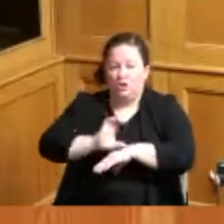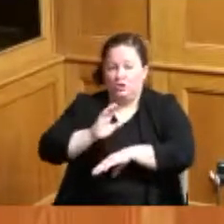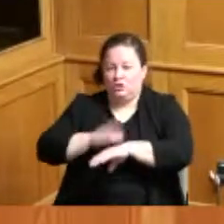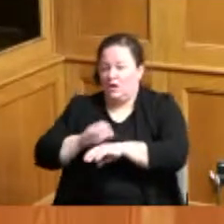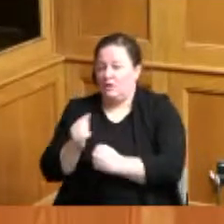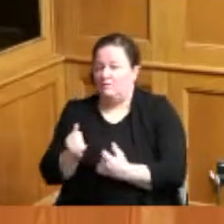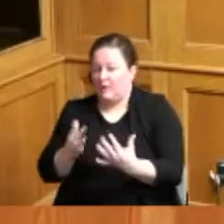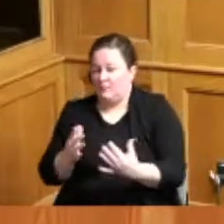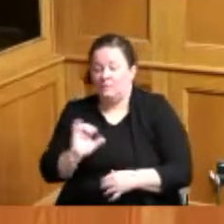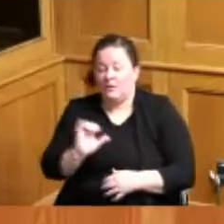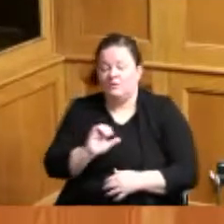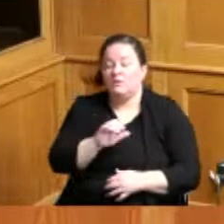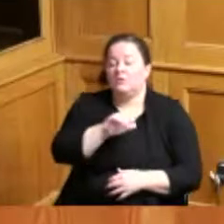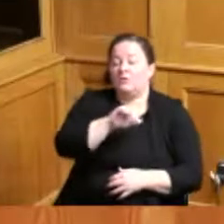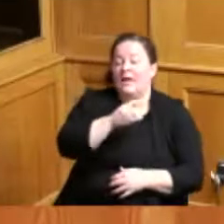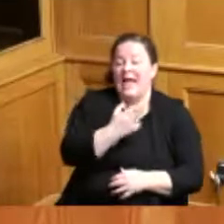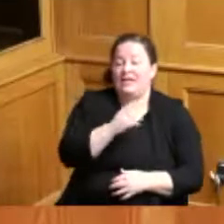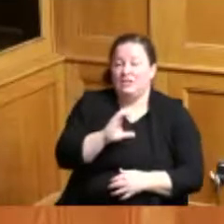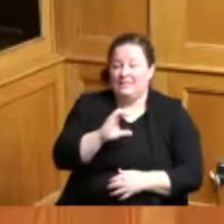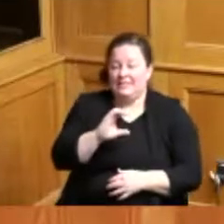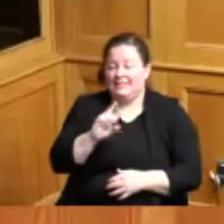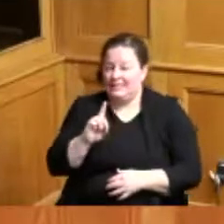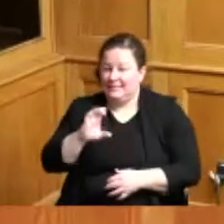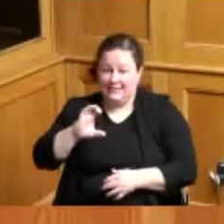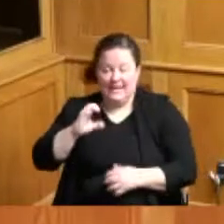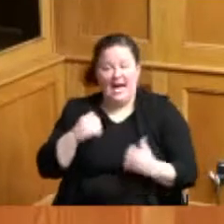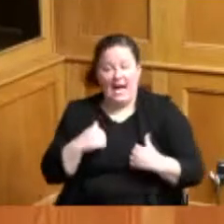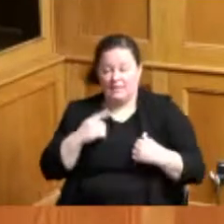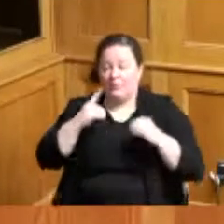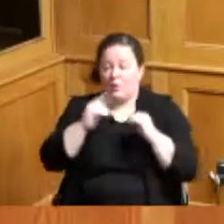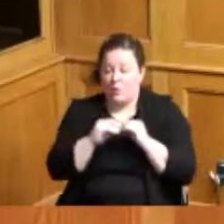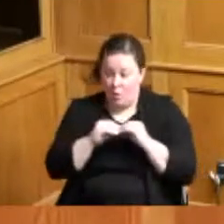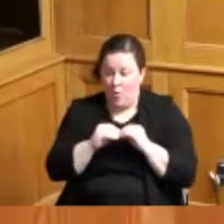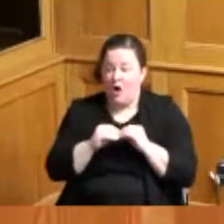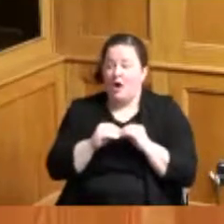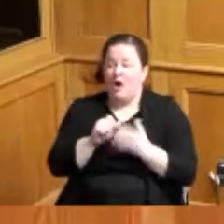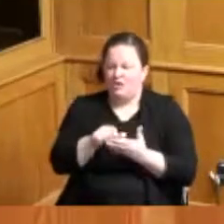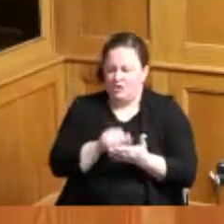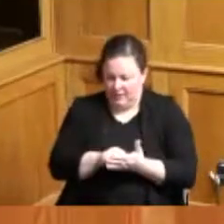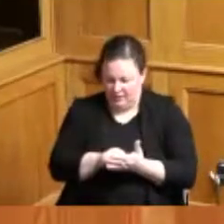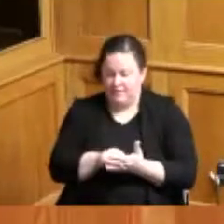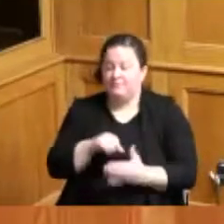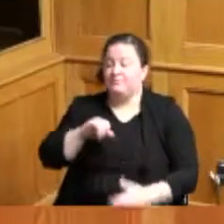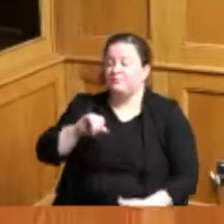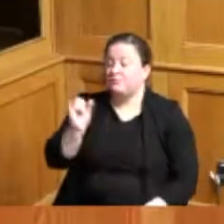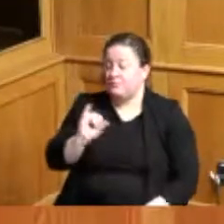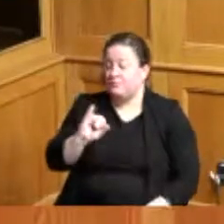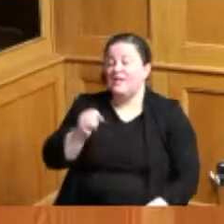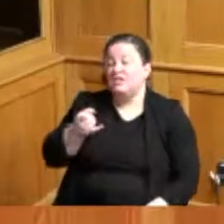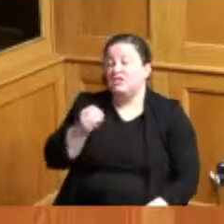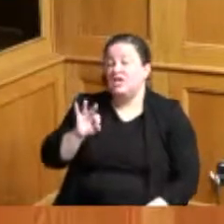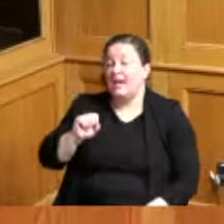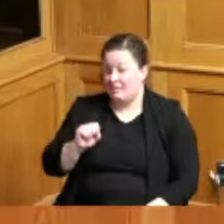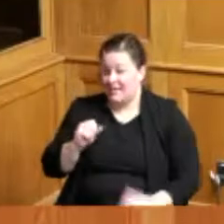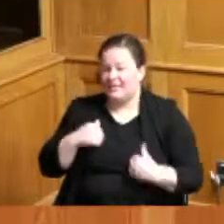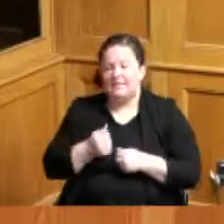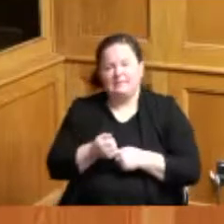has an enterprise agreement that's included in the consent agenda JFS has several items for youth